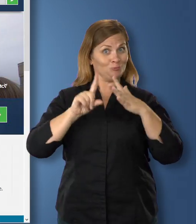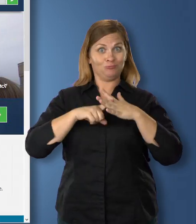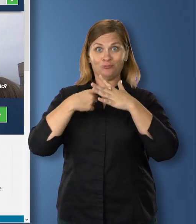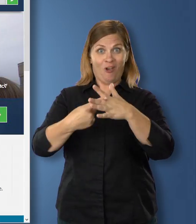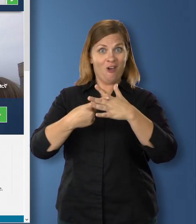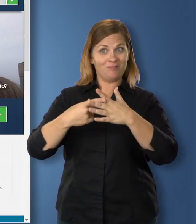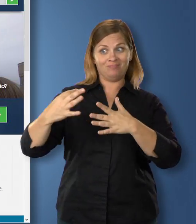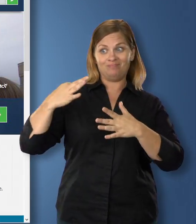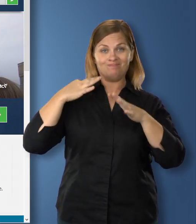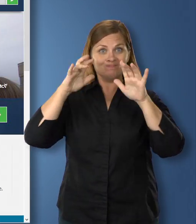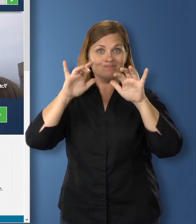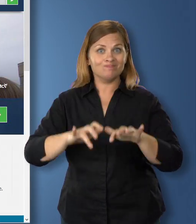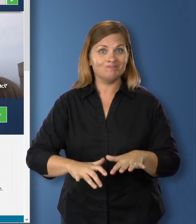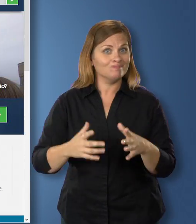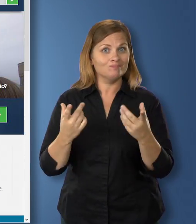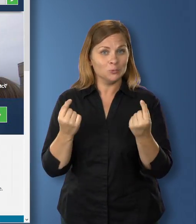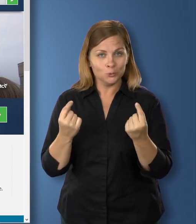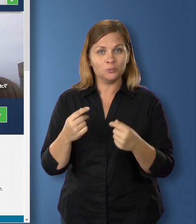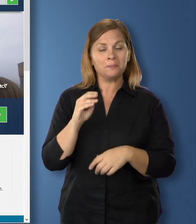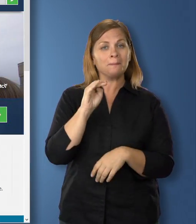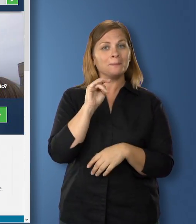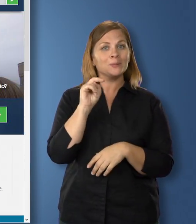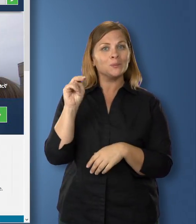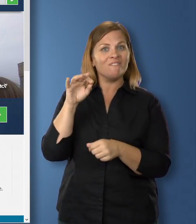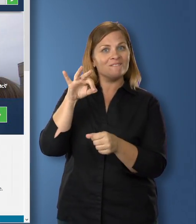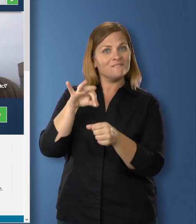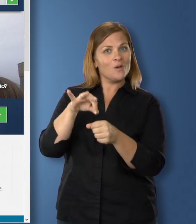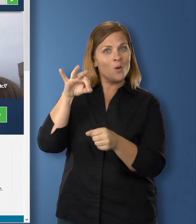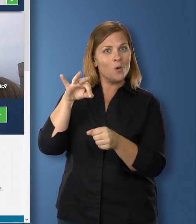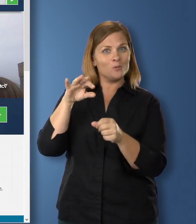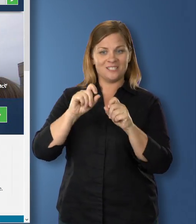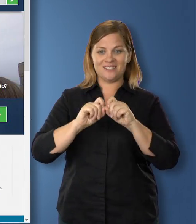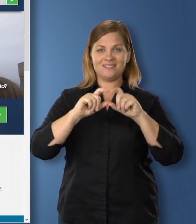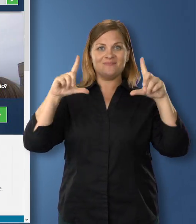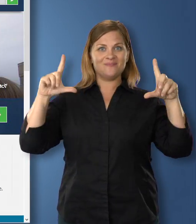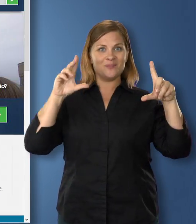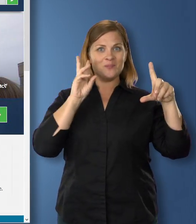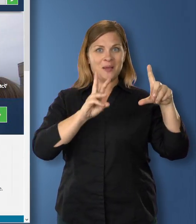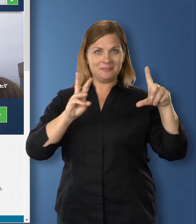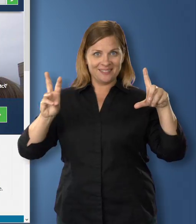To apply for your absentee ballot online, go to the Minnesota Votes website.